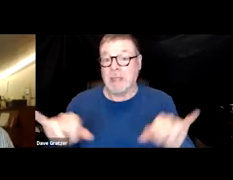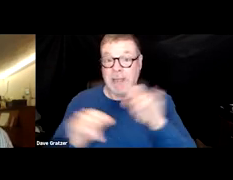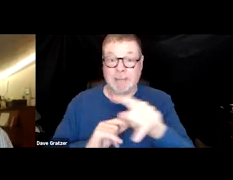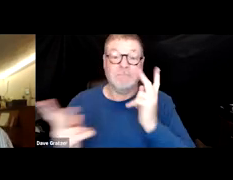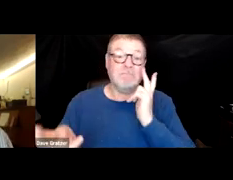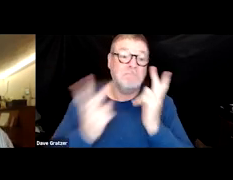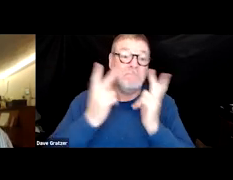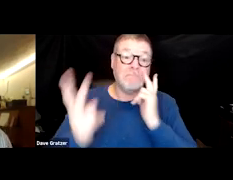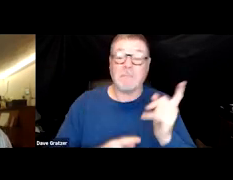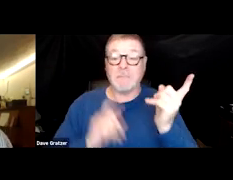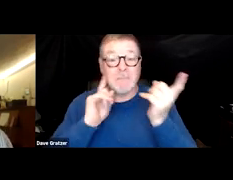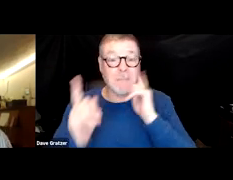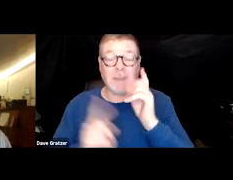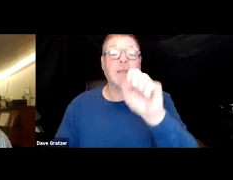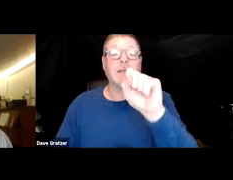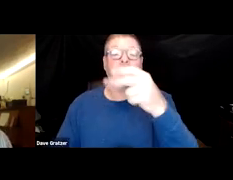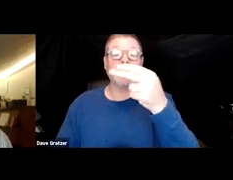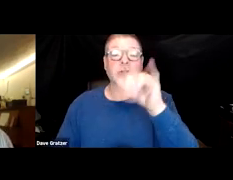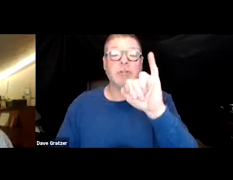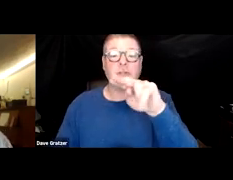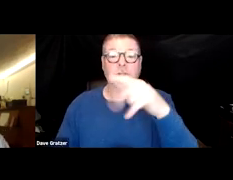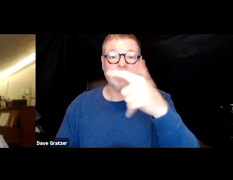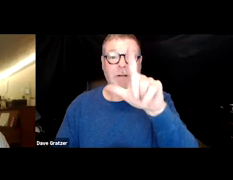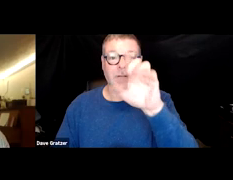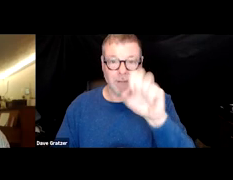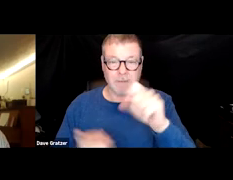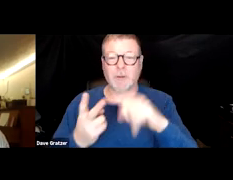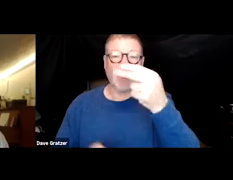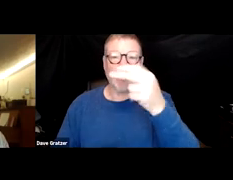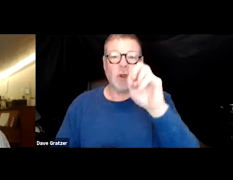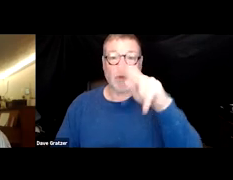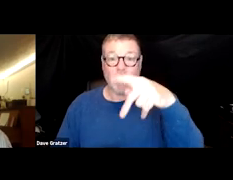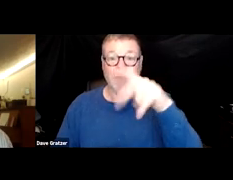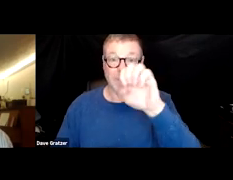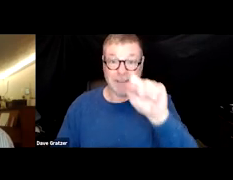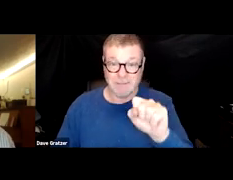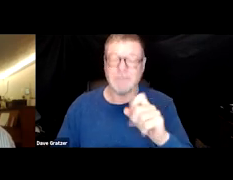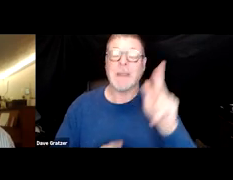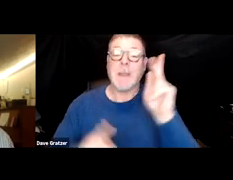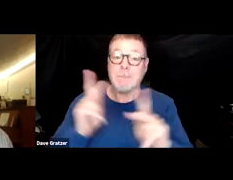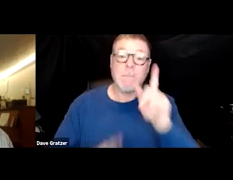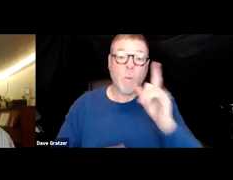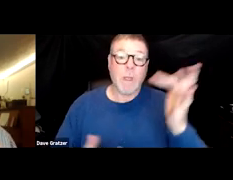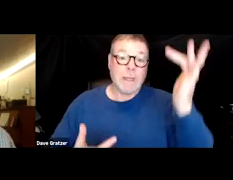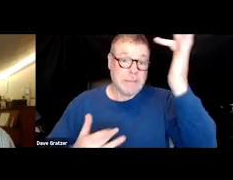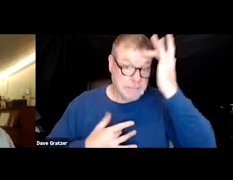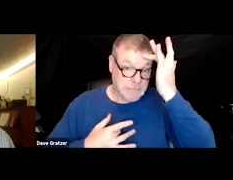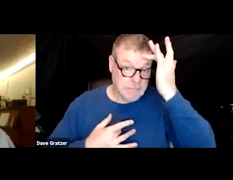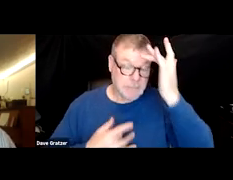or may not hear about is shingles or herpes zoster. That's a post-viral infection. People that have shingles or herpes zoster